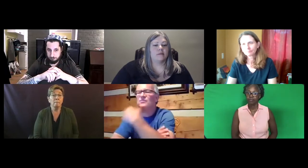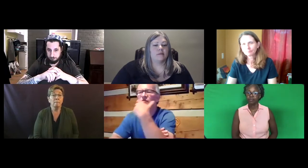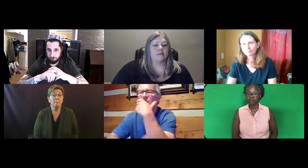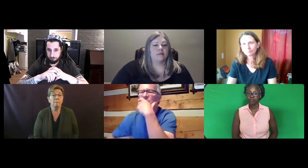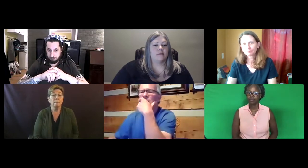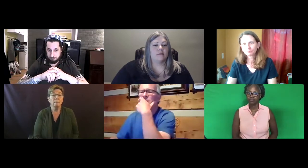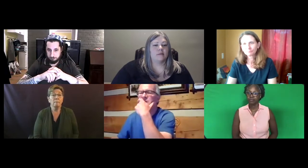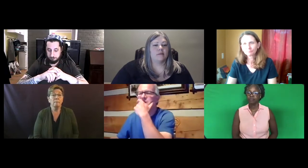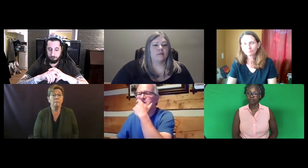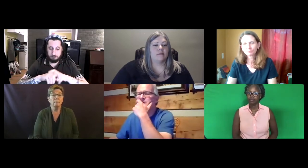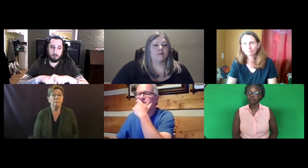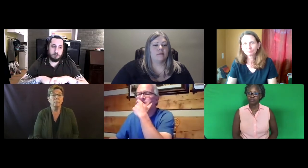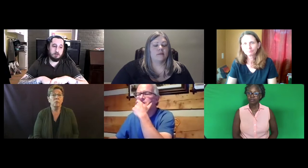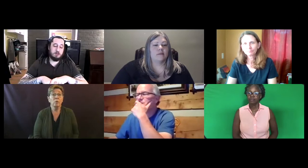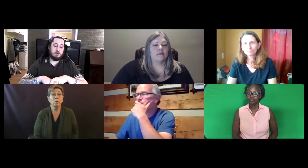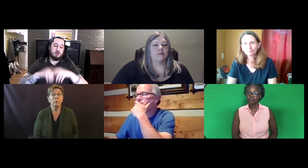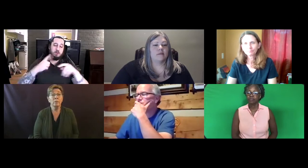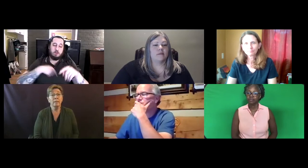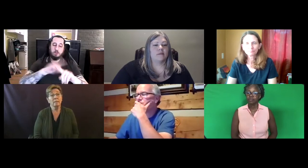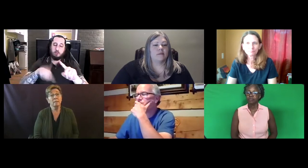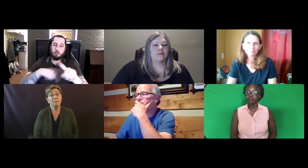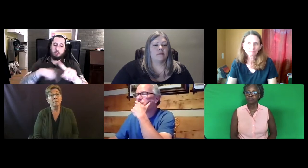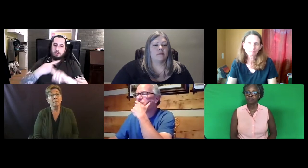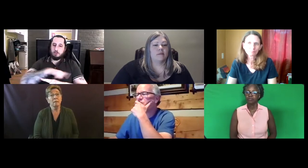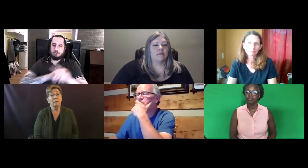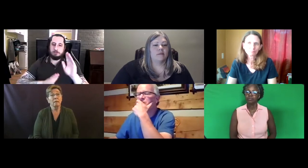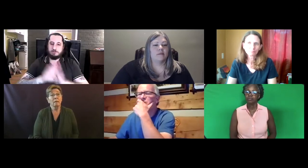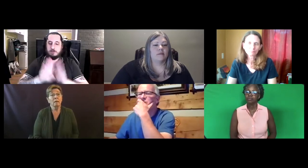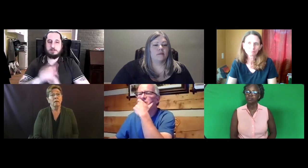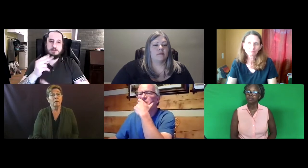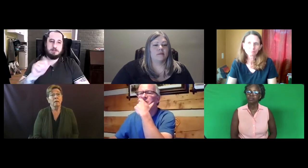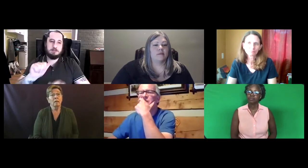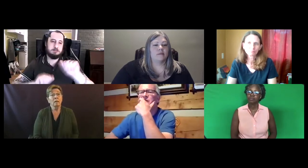Those were the only responses.